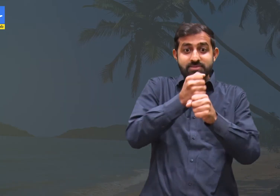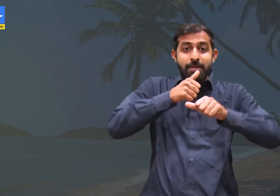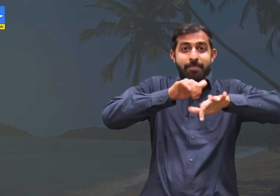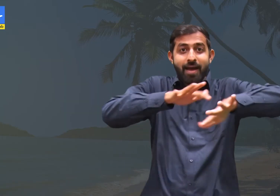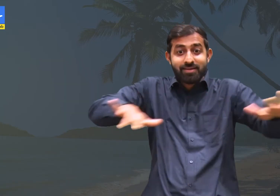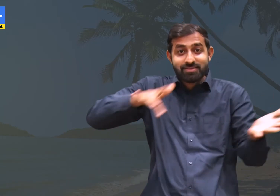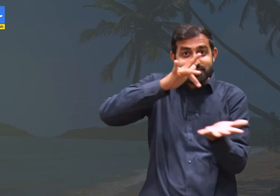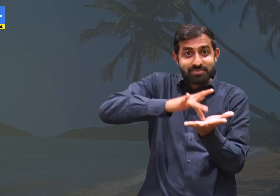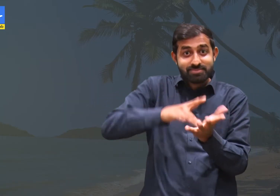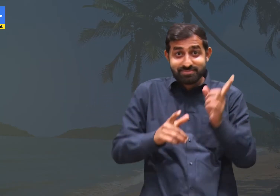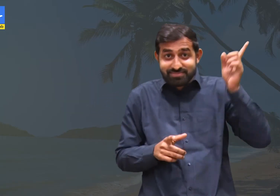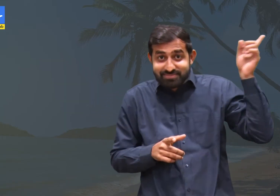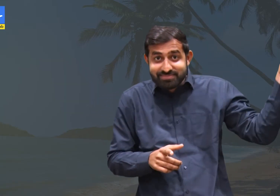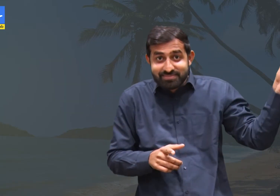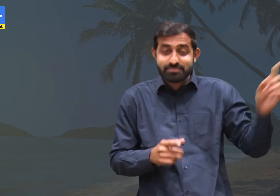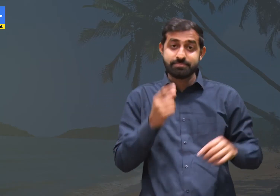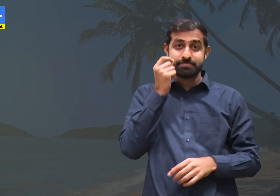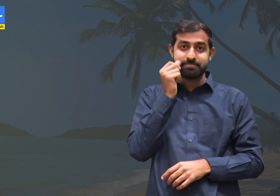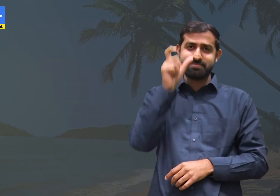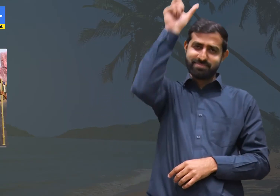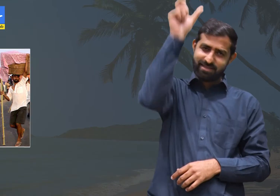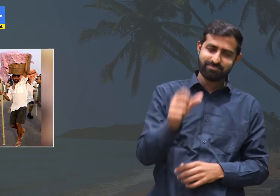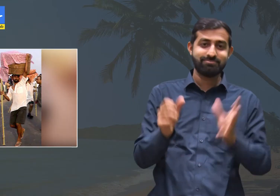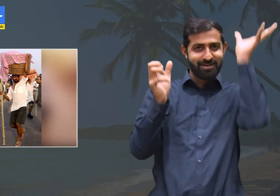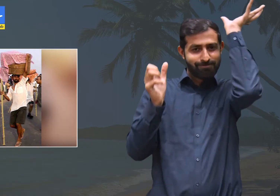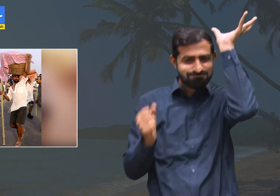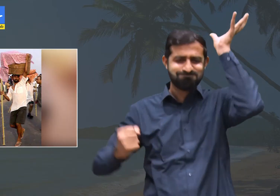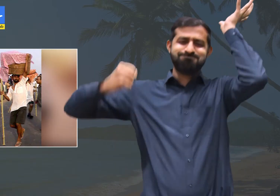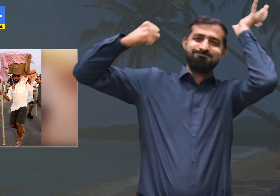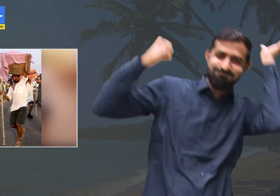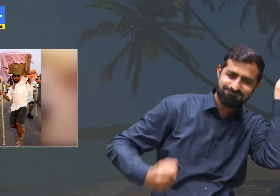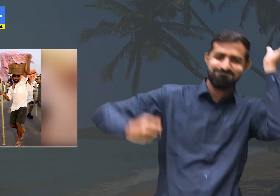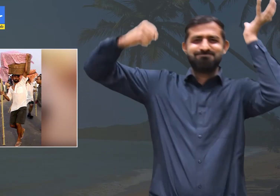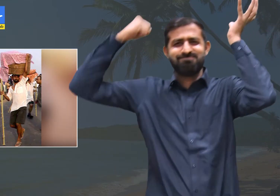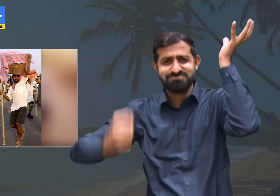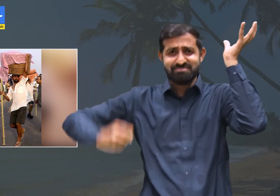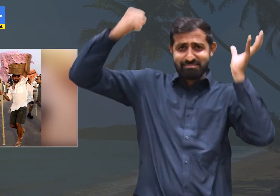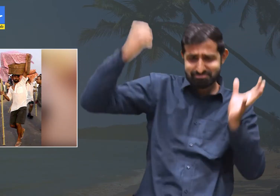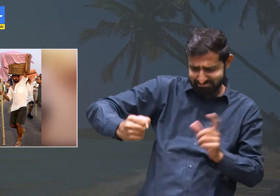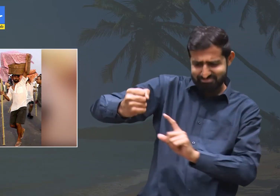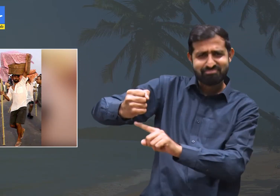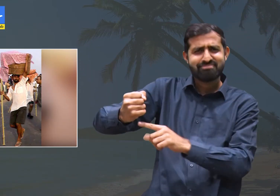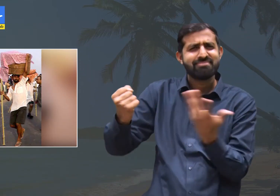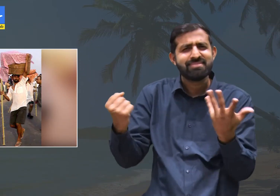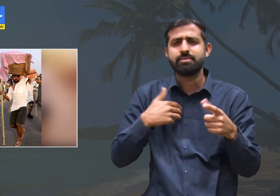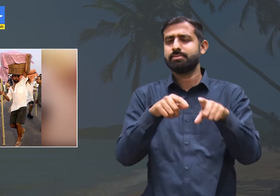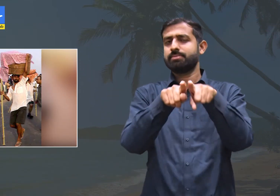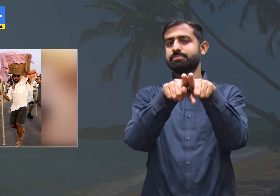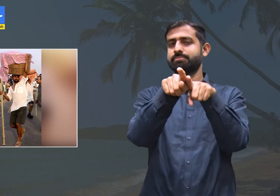In Goa, the Baker carried a basket on his head banging the bamboo on the ground.